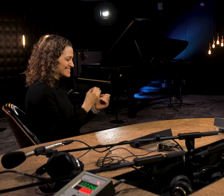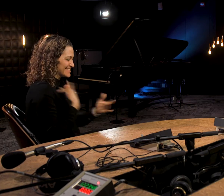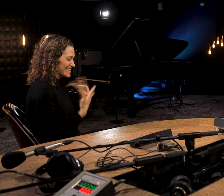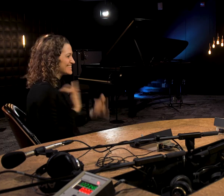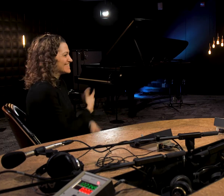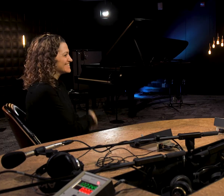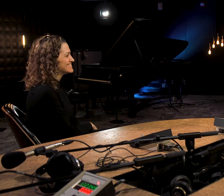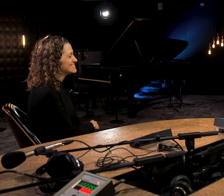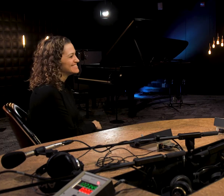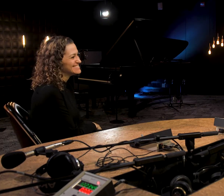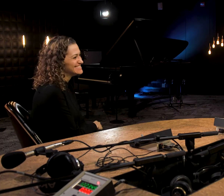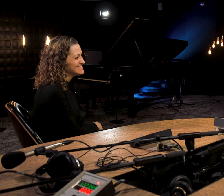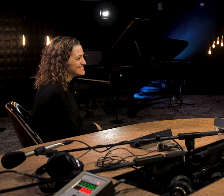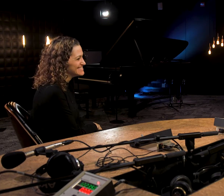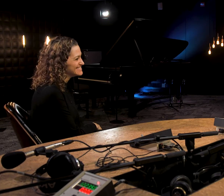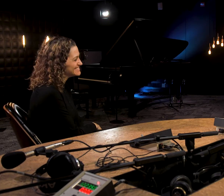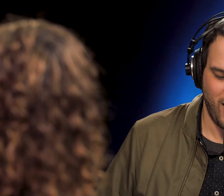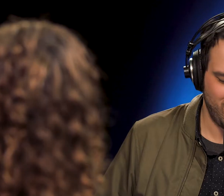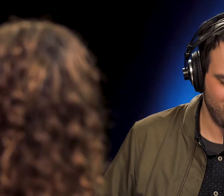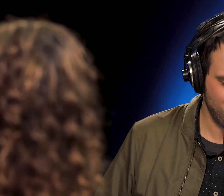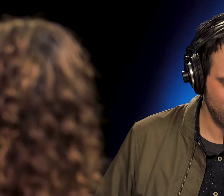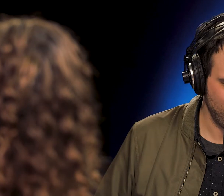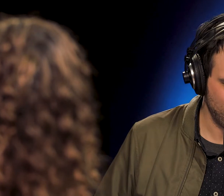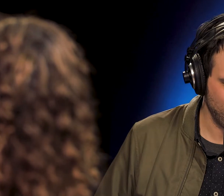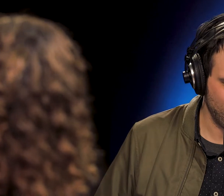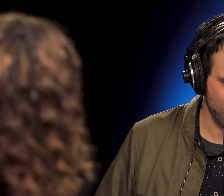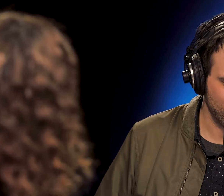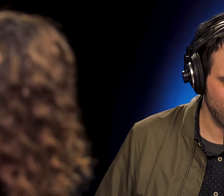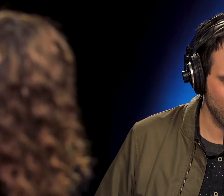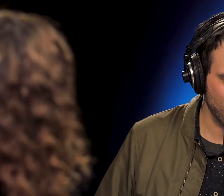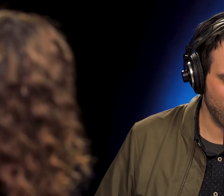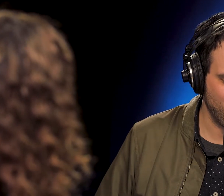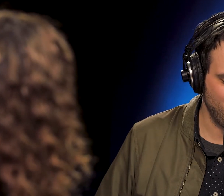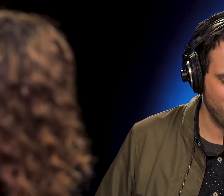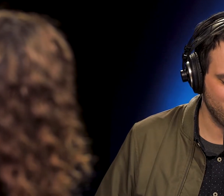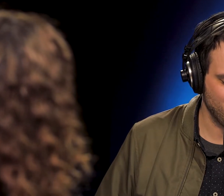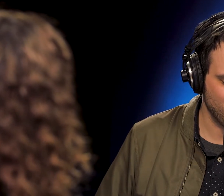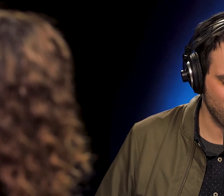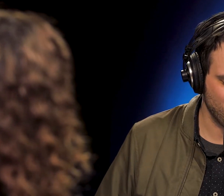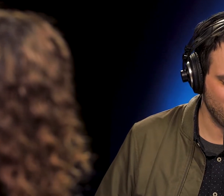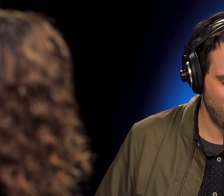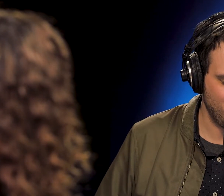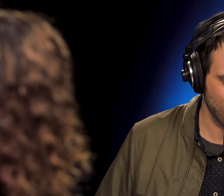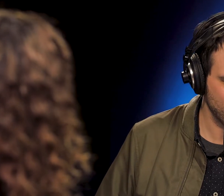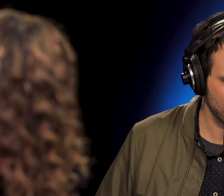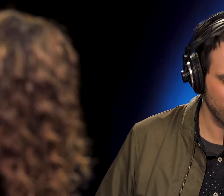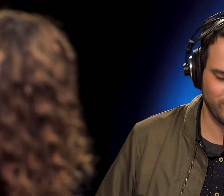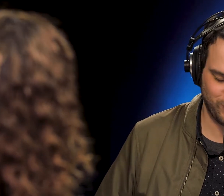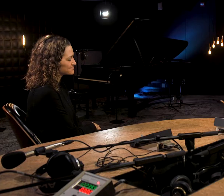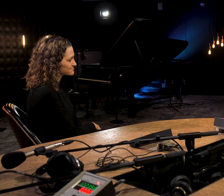Dawn Jani Birley: I'm happy to be here. Dawn Jani Birley: I'm really excited! Tom Power: I should say that Dawn is joined by her Tom Power: ASL (American Sign Language) interpreter Kate Lewis.